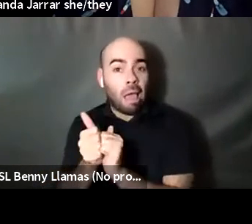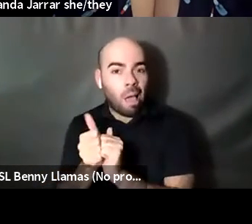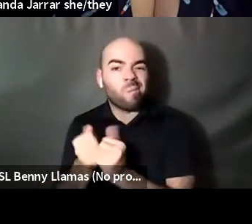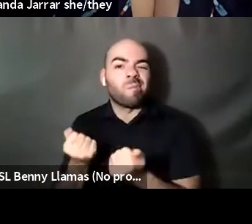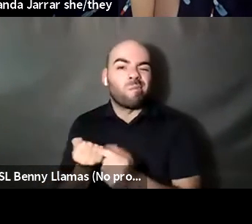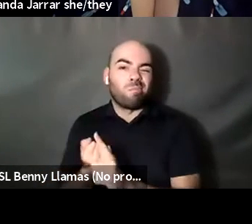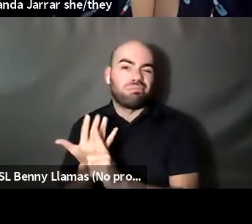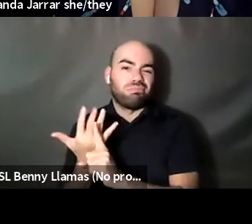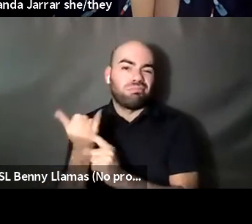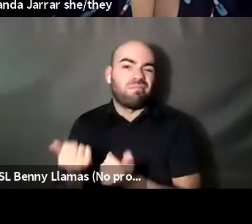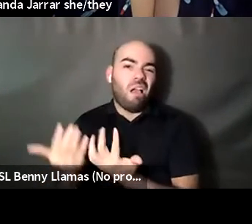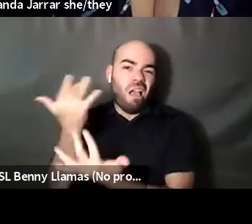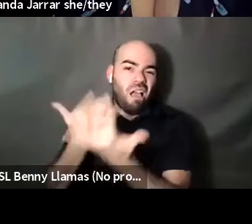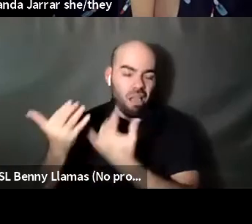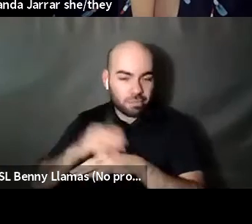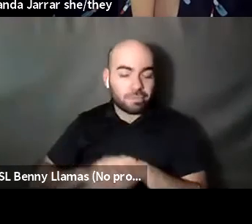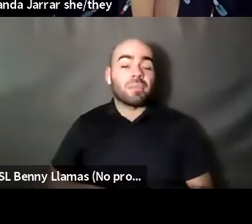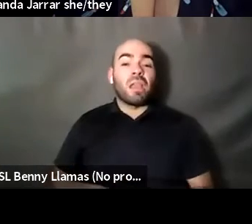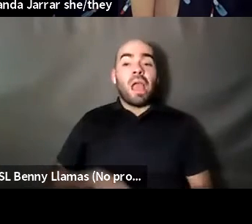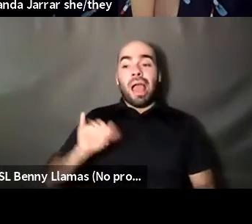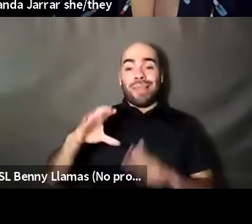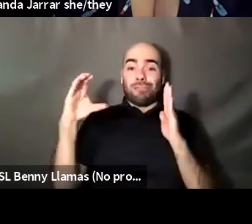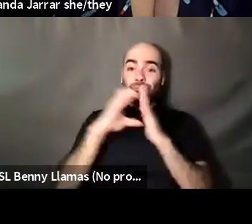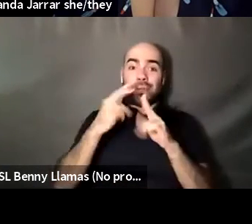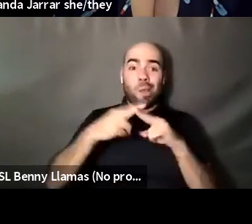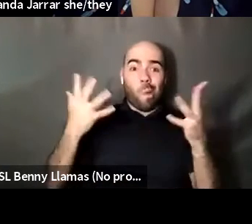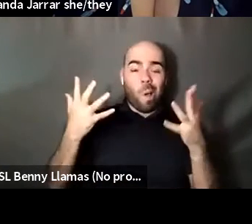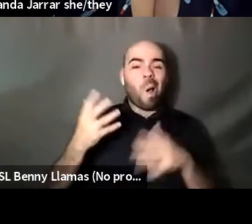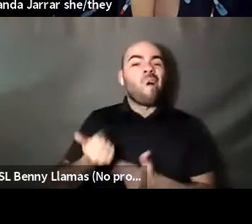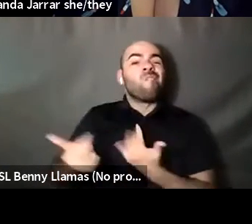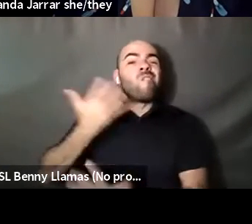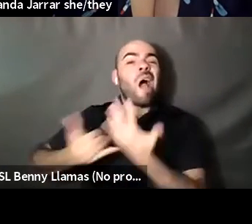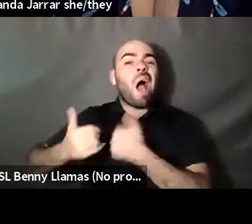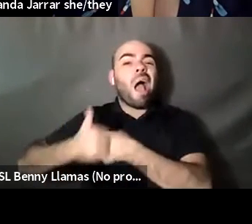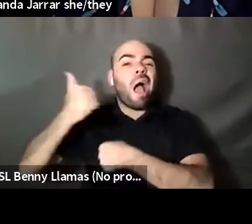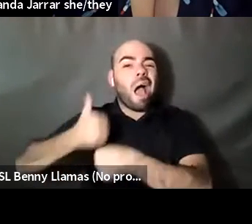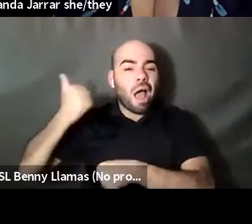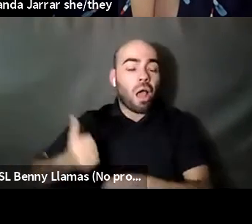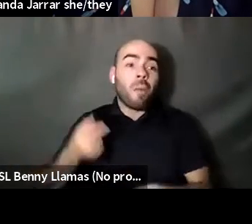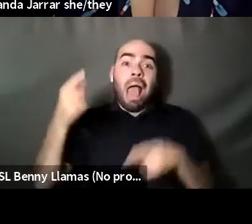Nahshon Anderson: Called his title fire hazard and he ended up being a Jehovah's Witness. So my book is not just based on trauma and